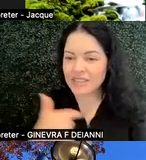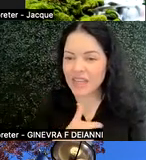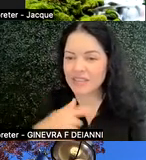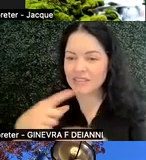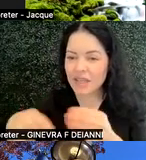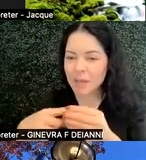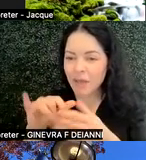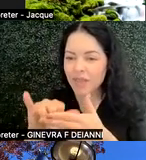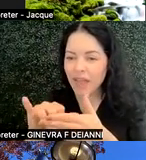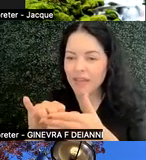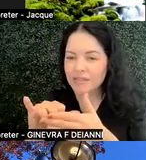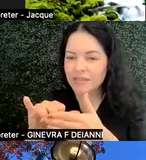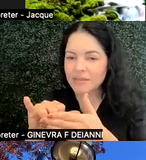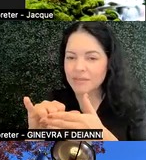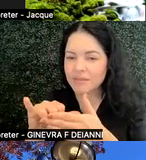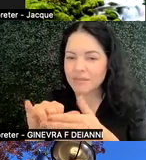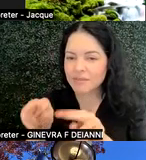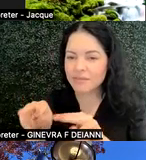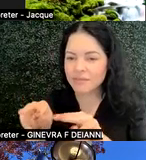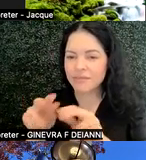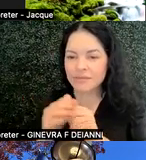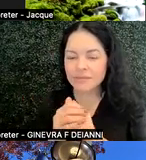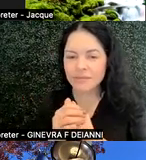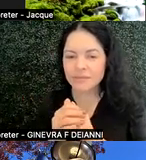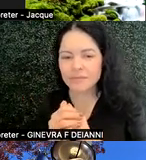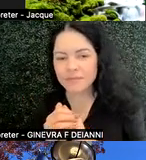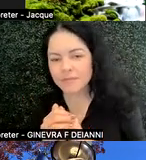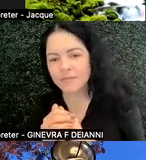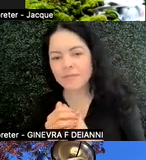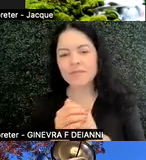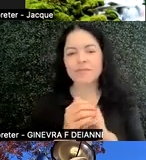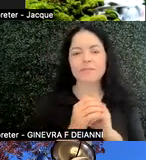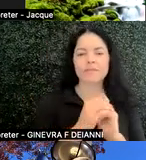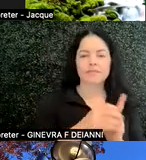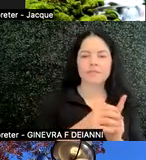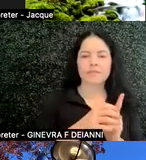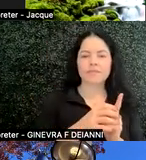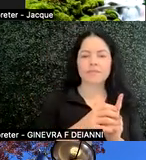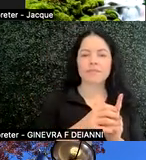So your mask first. This is a picture of the early days when we used to wear cloth masks.